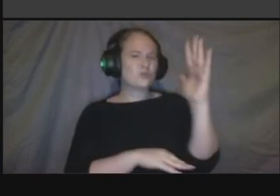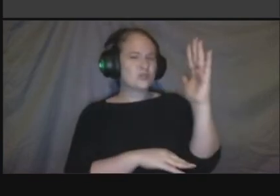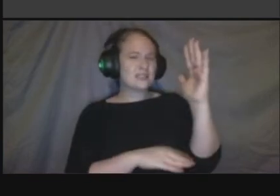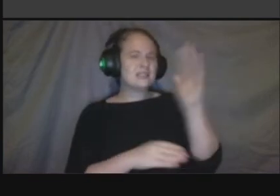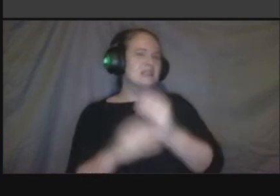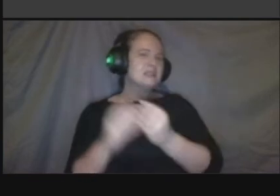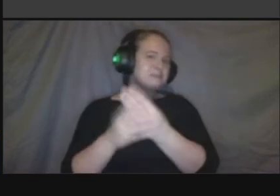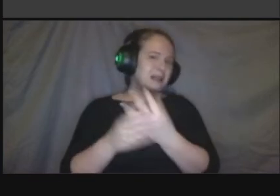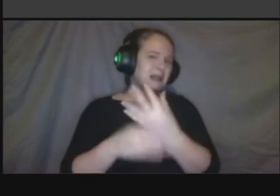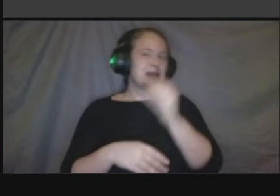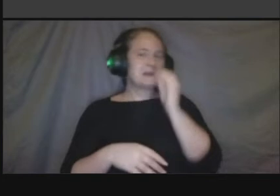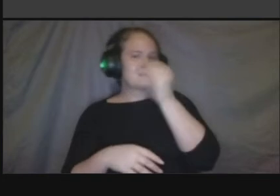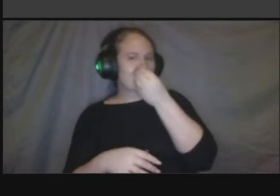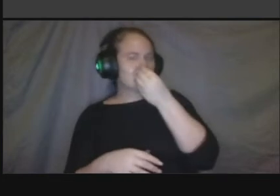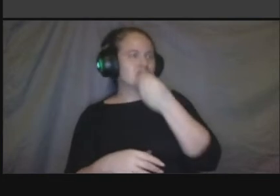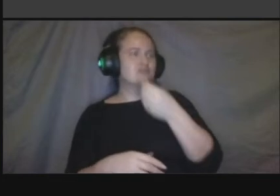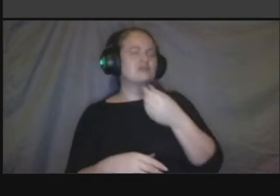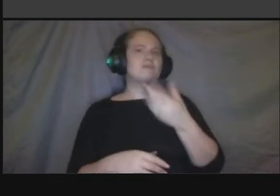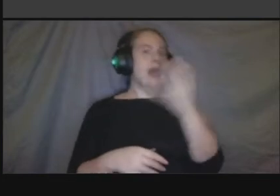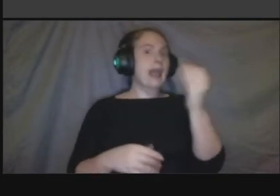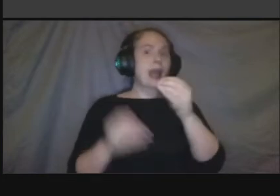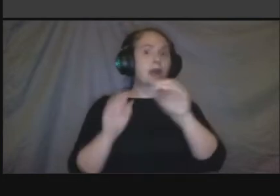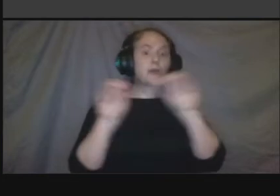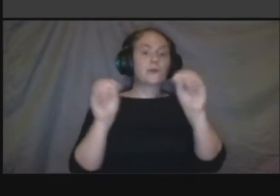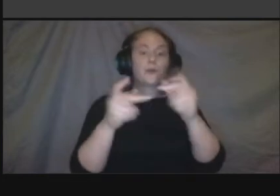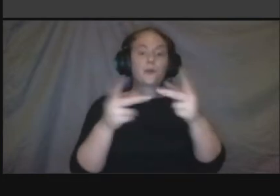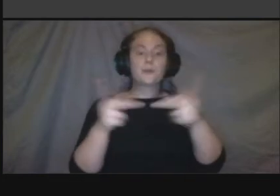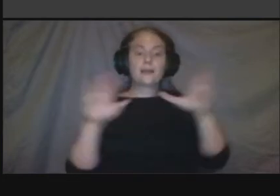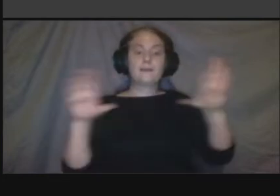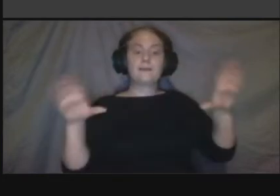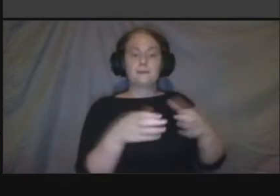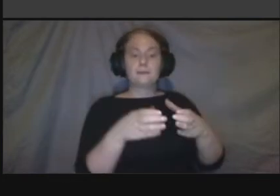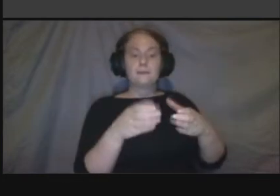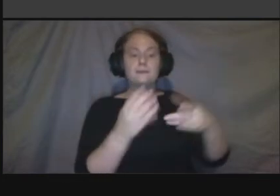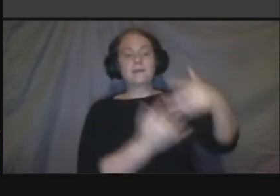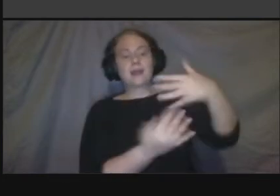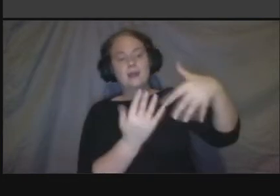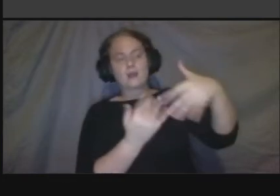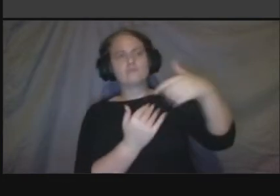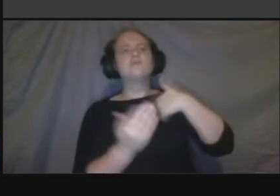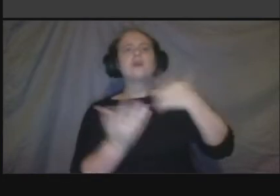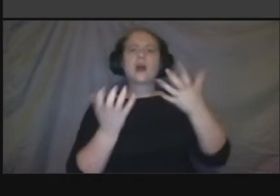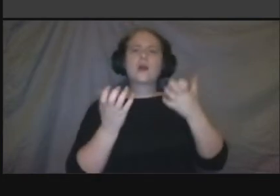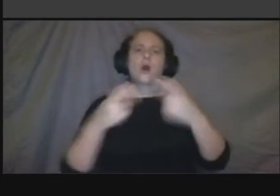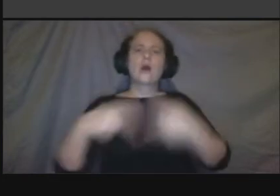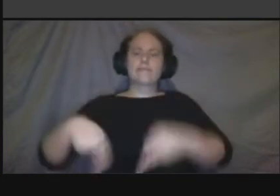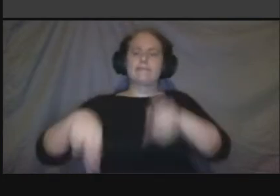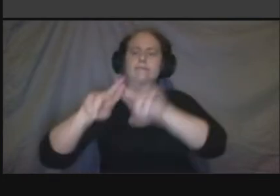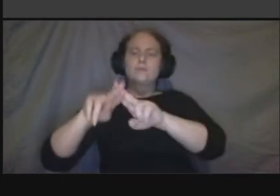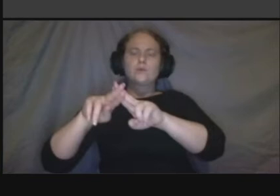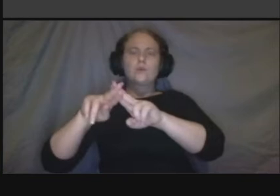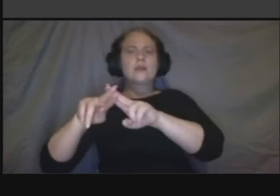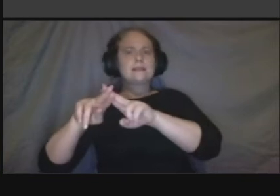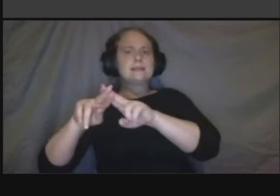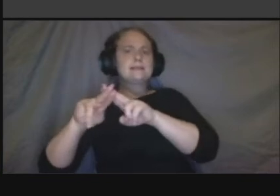gathering places increased not necessarily a question but something to think about no